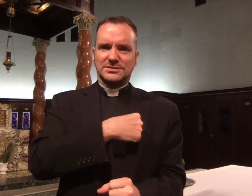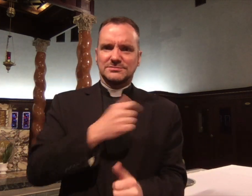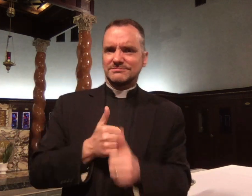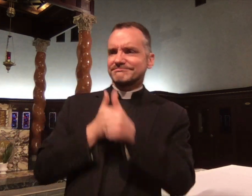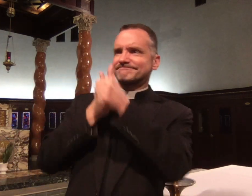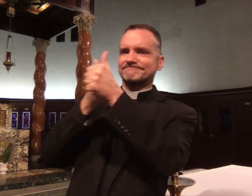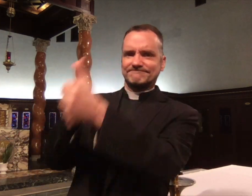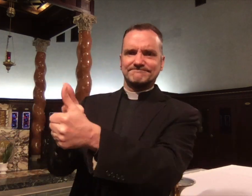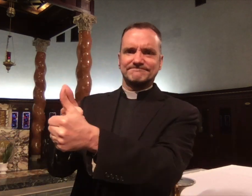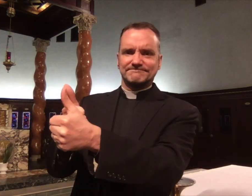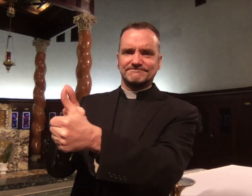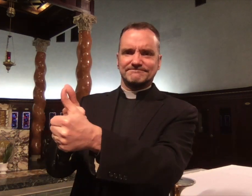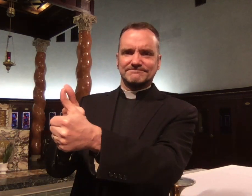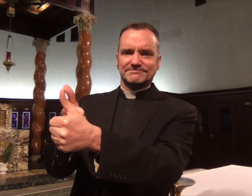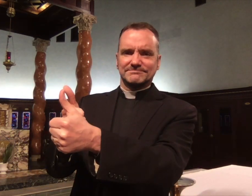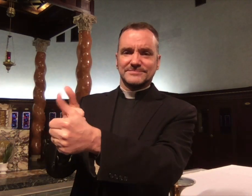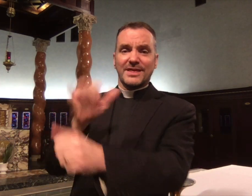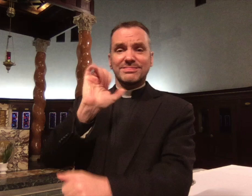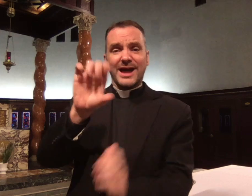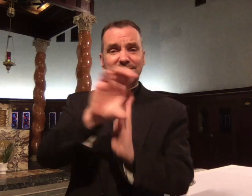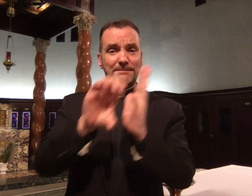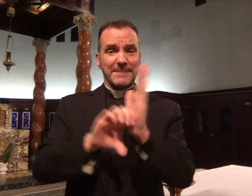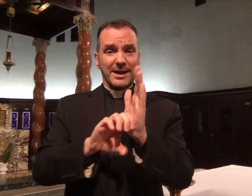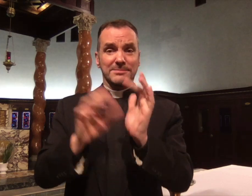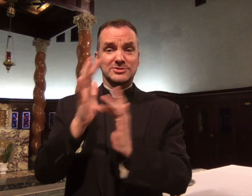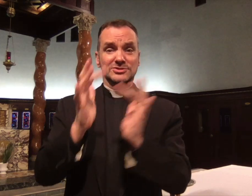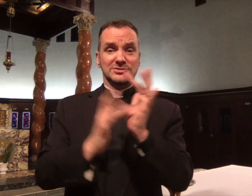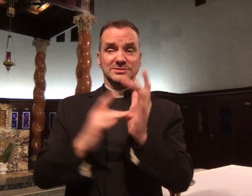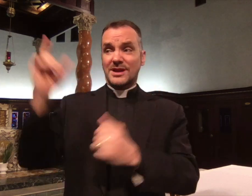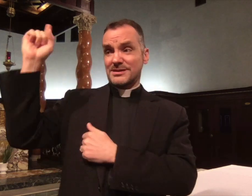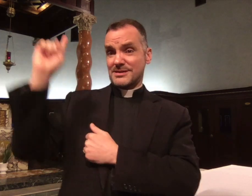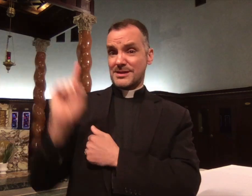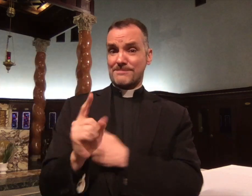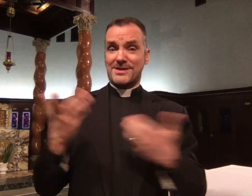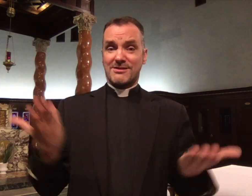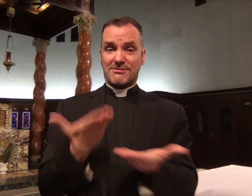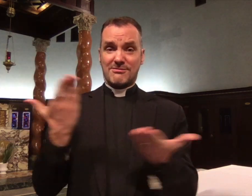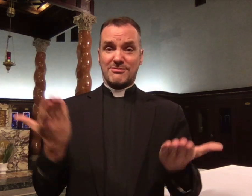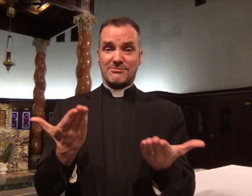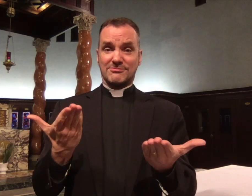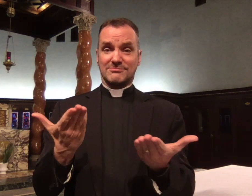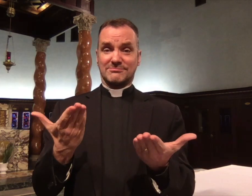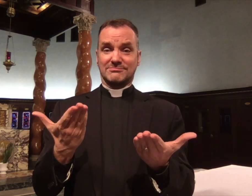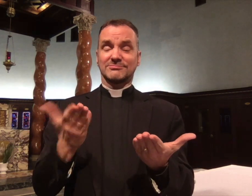the most important commandment that we have received that we must follow. Jesus